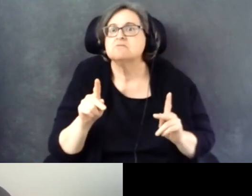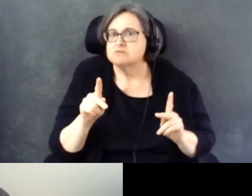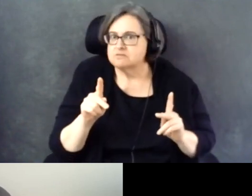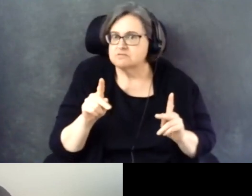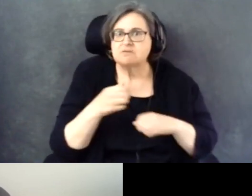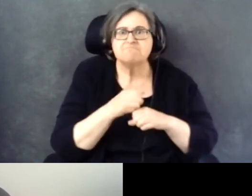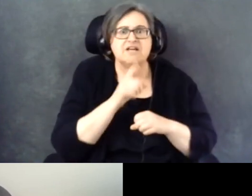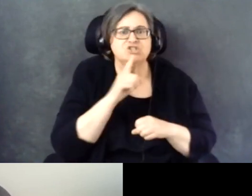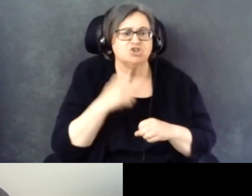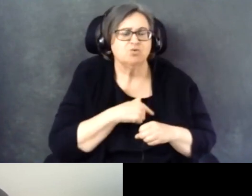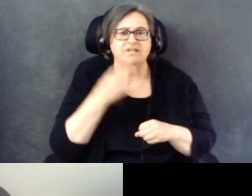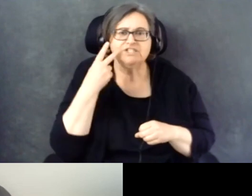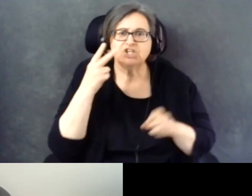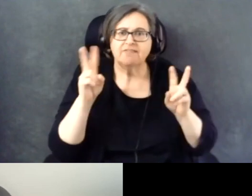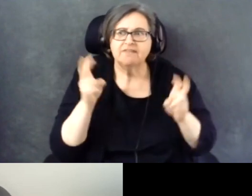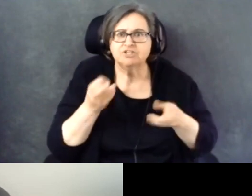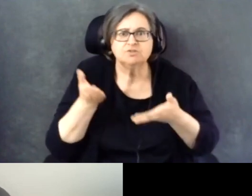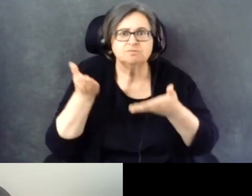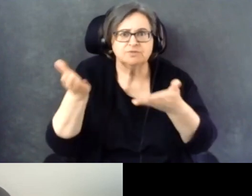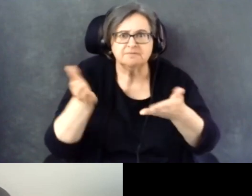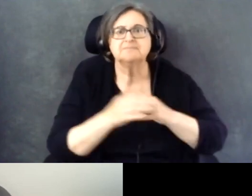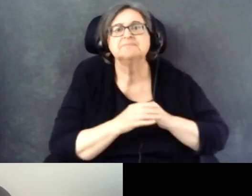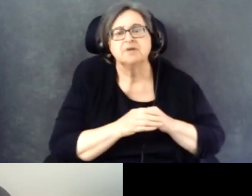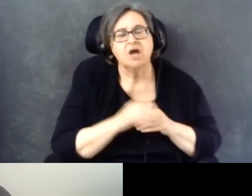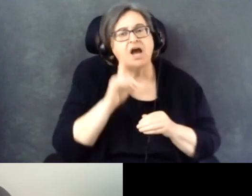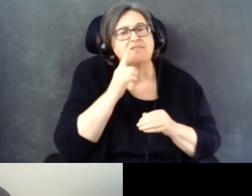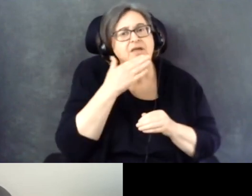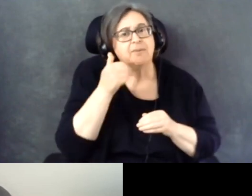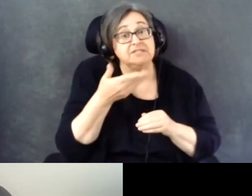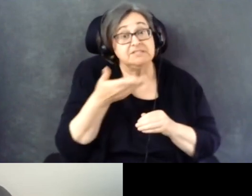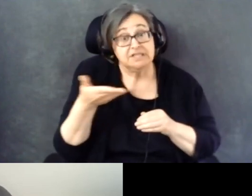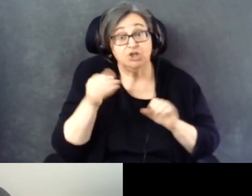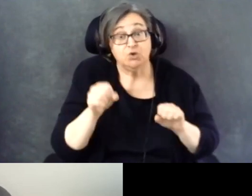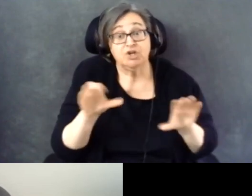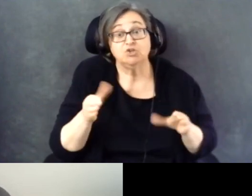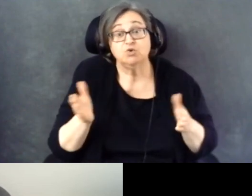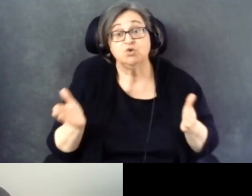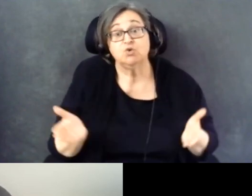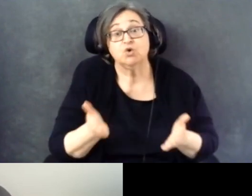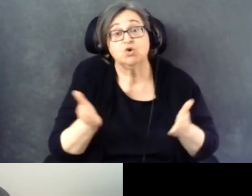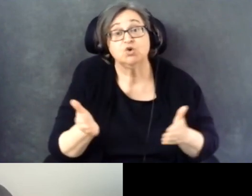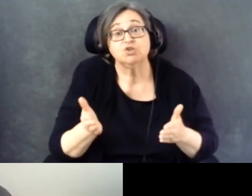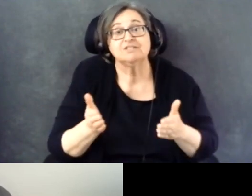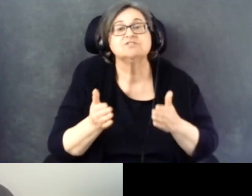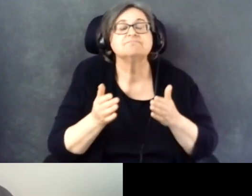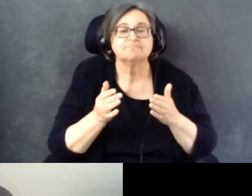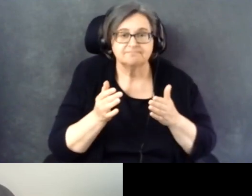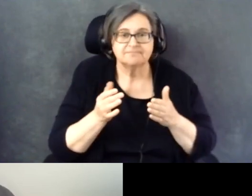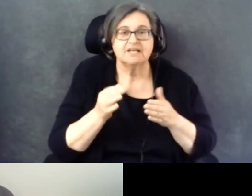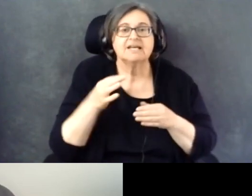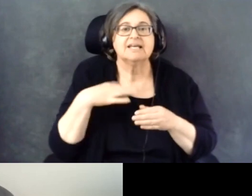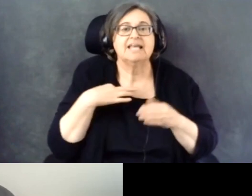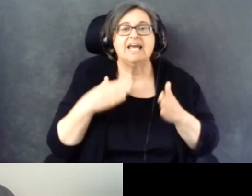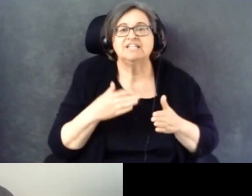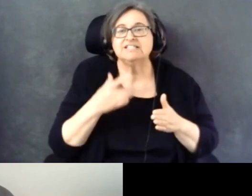on the table. So I think the best thing you can do is encourage candidates to say what they will do for people